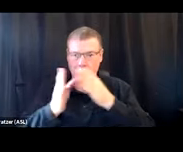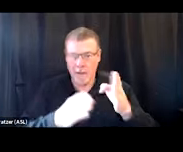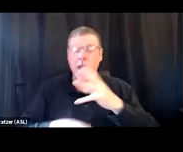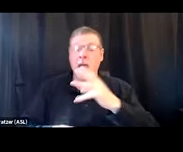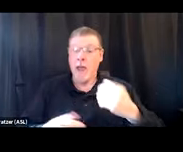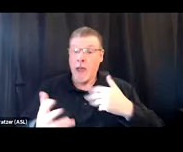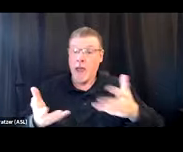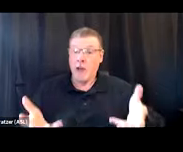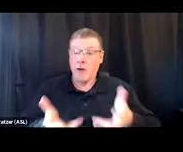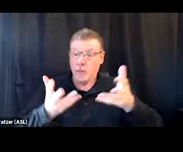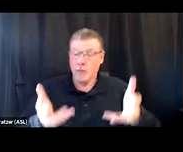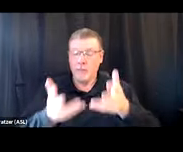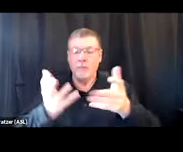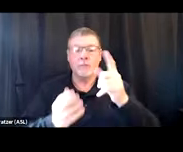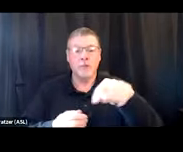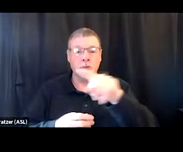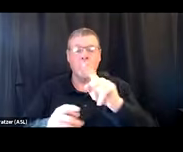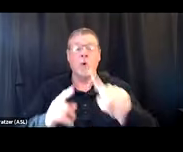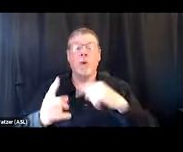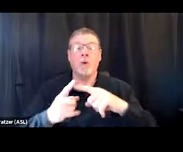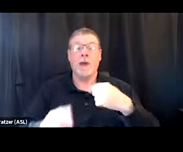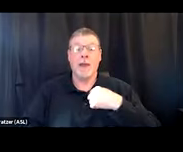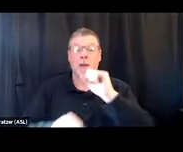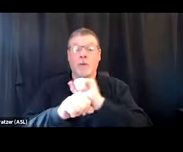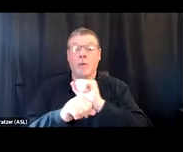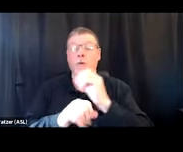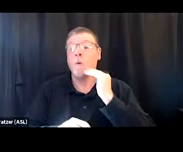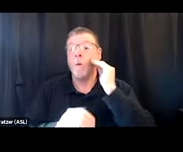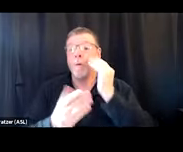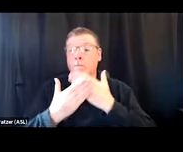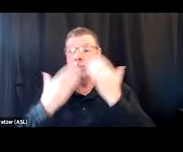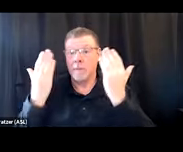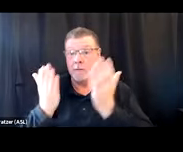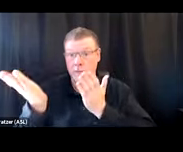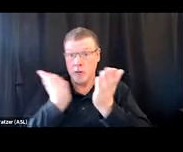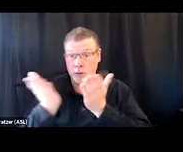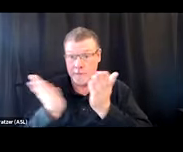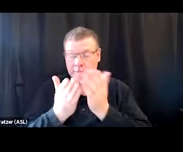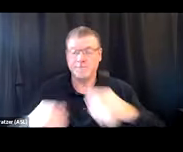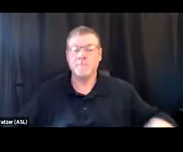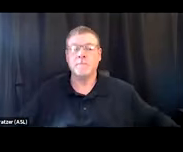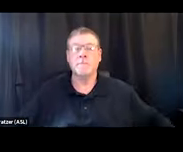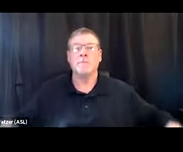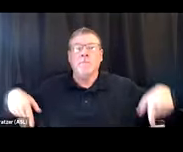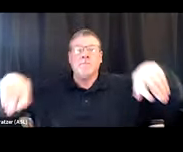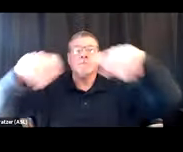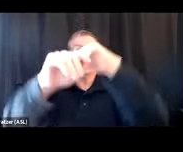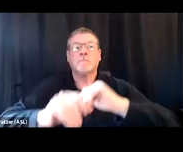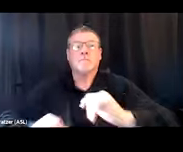I know, certainly, like, when I was working in homeless services, when we first kind of started looking at